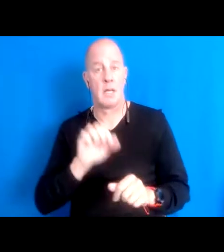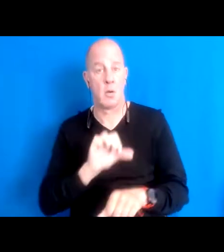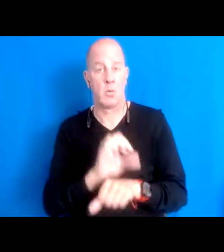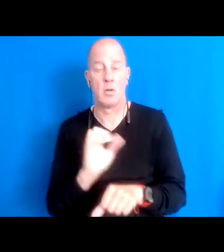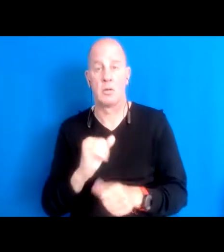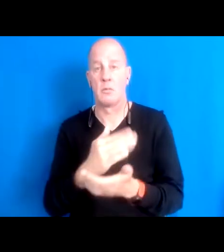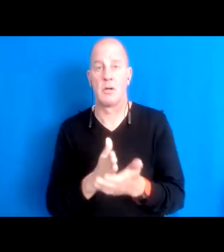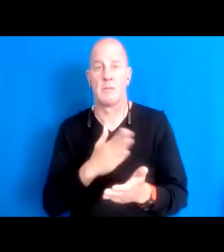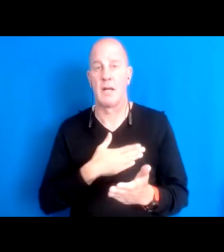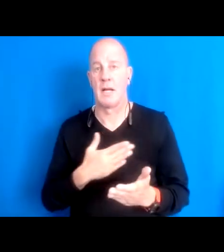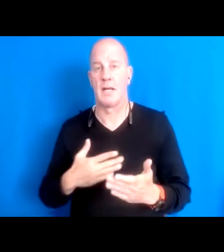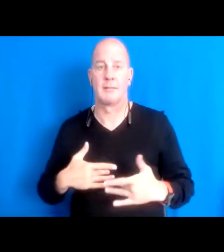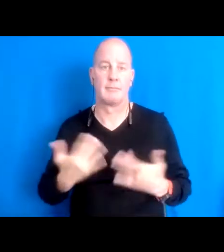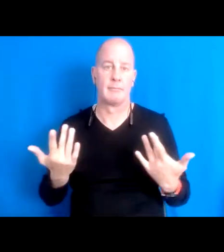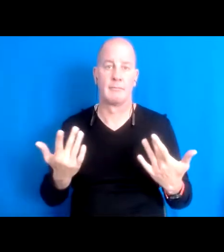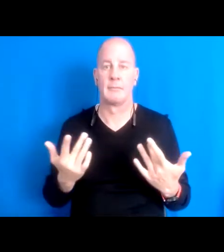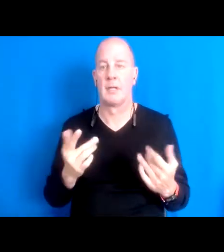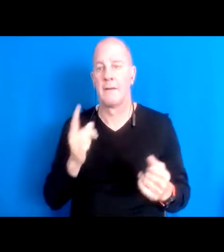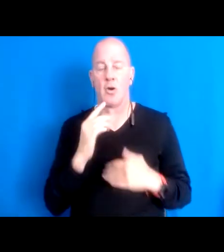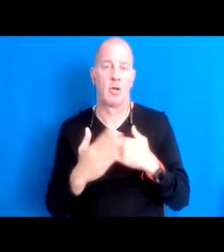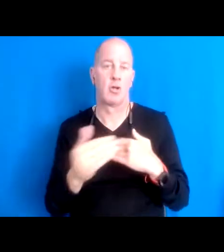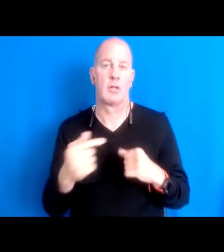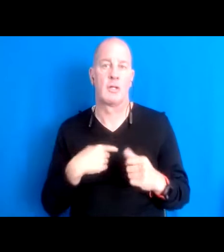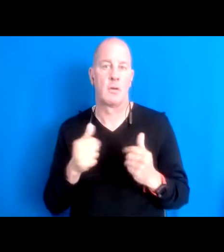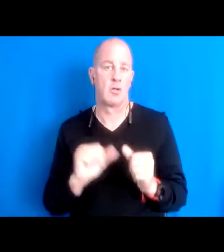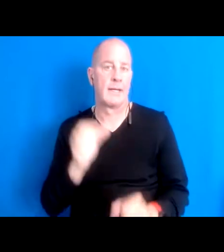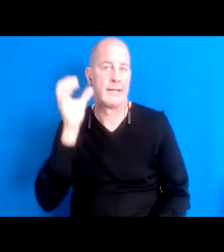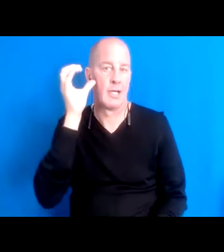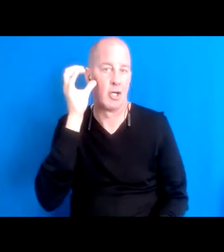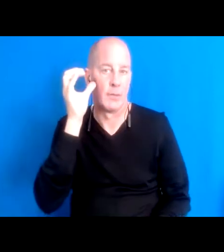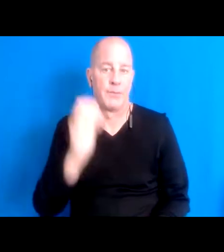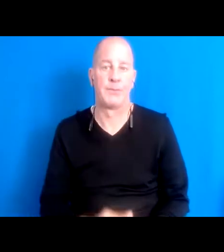around the, the calling that I was trying to hear came about.